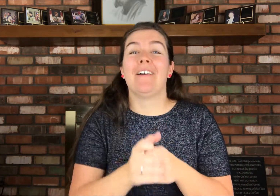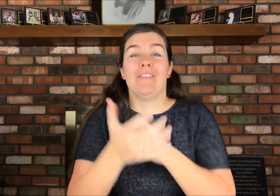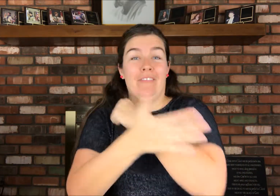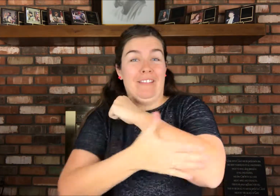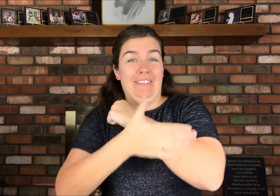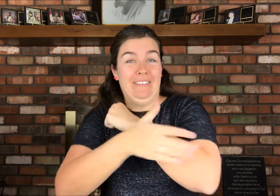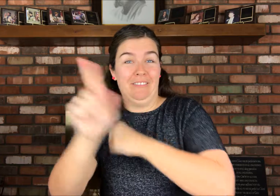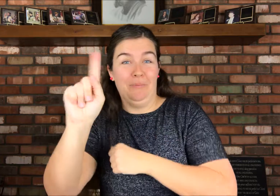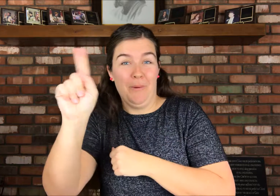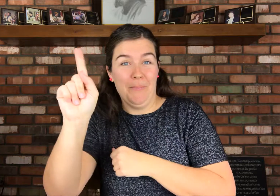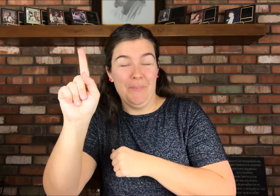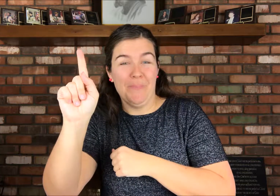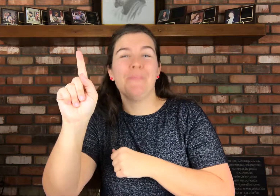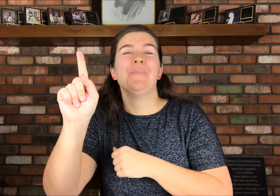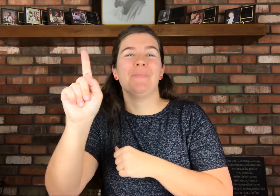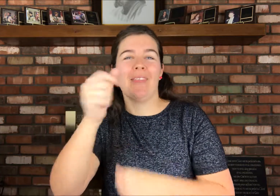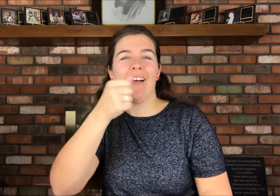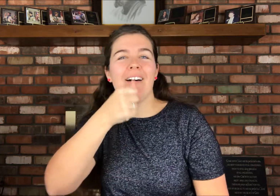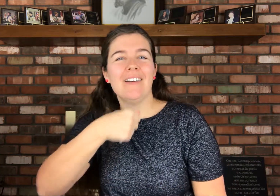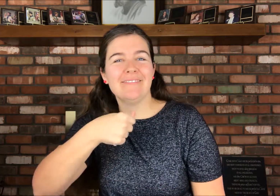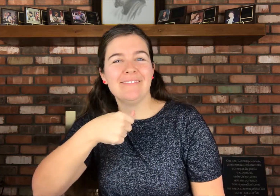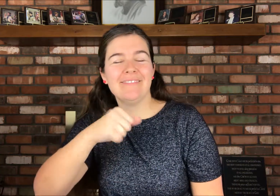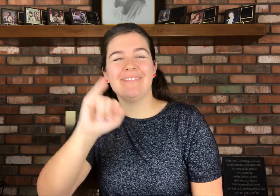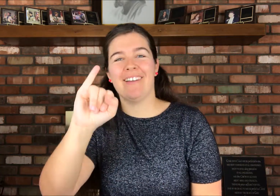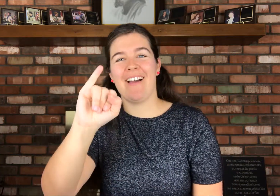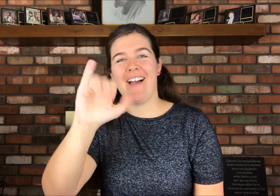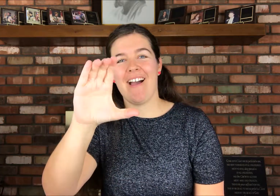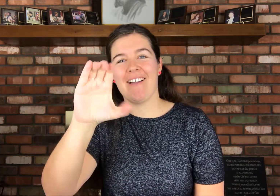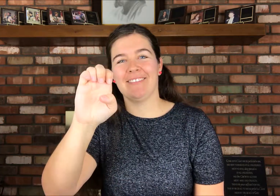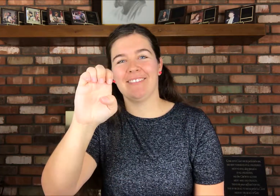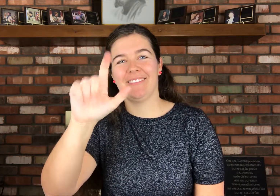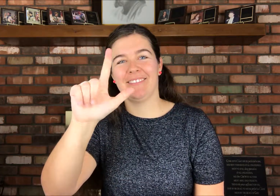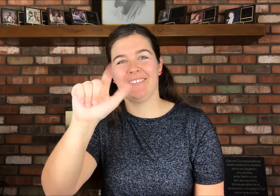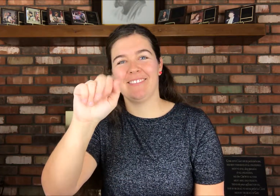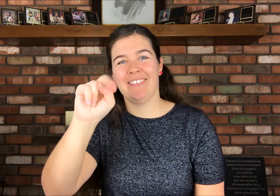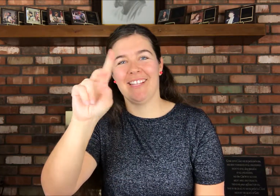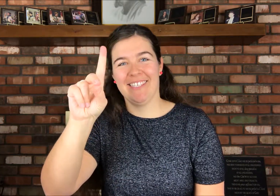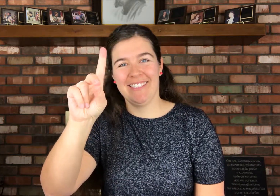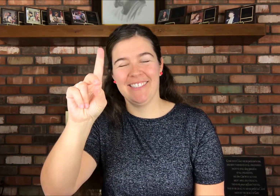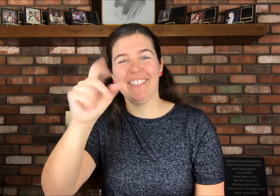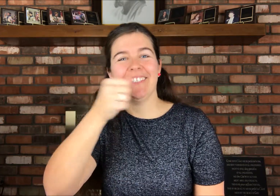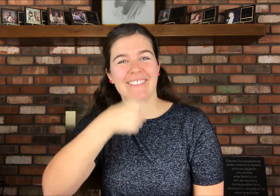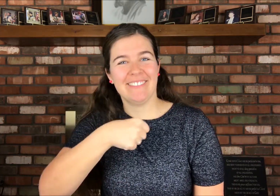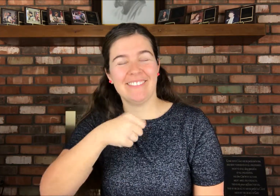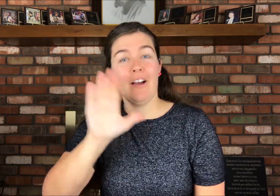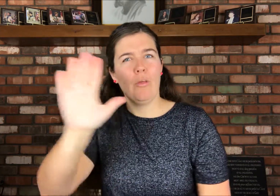The highlighted country is Iceland I-C-E-L-A-N-D